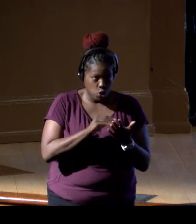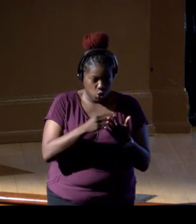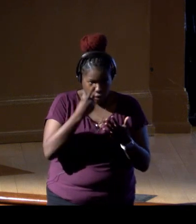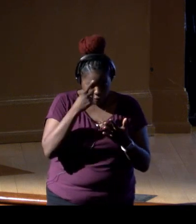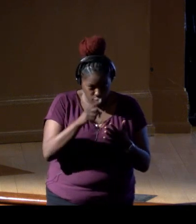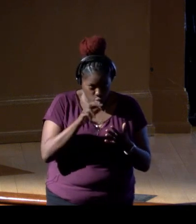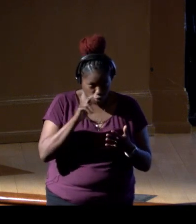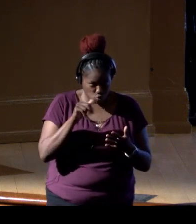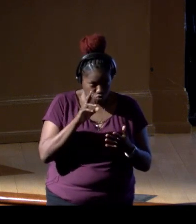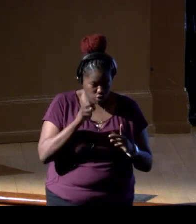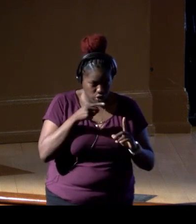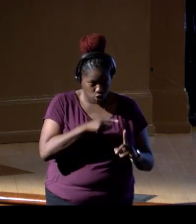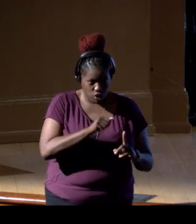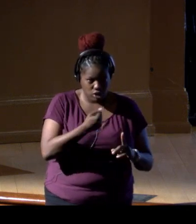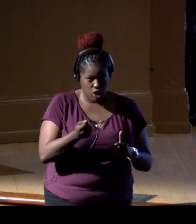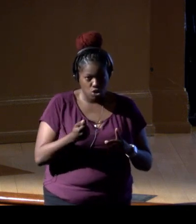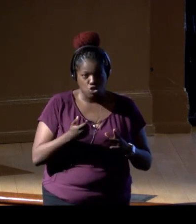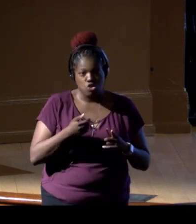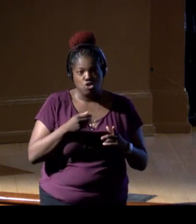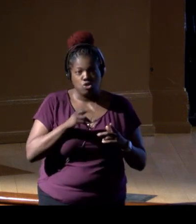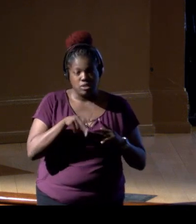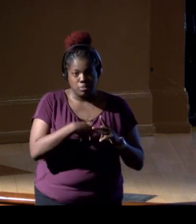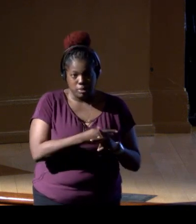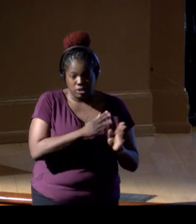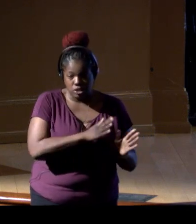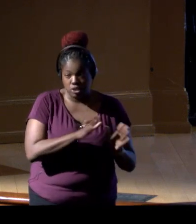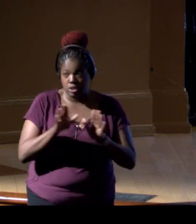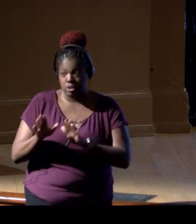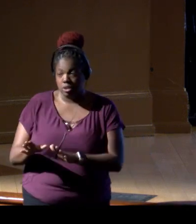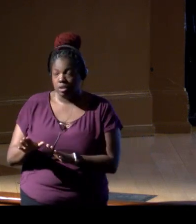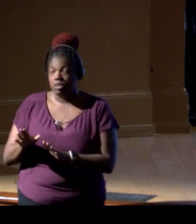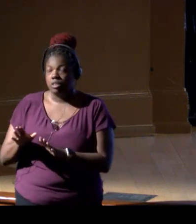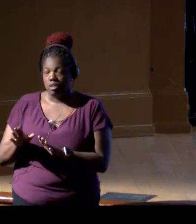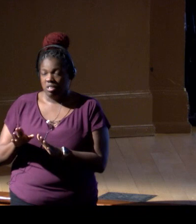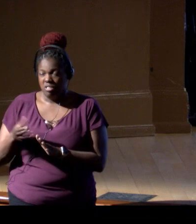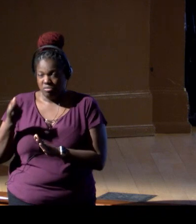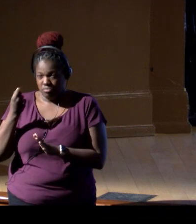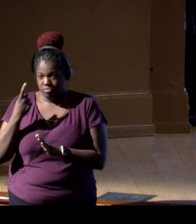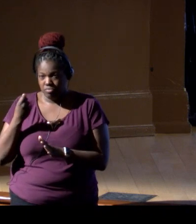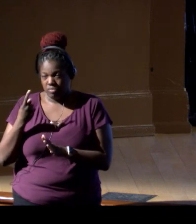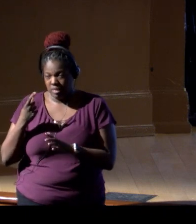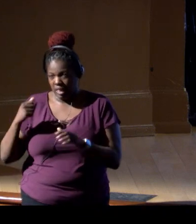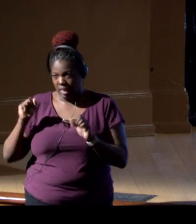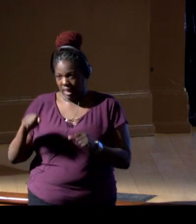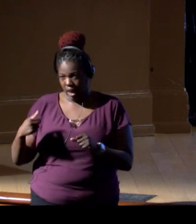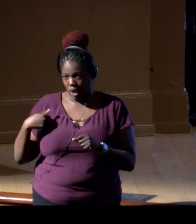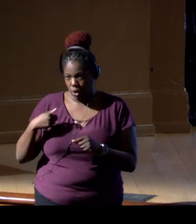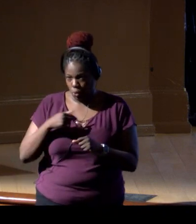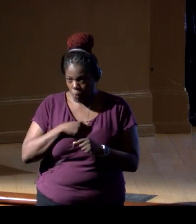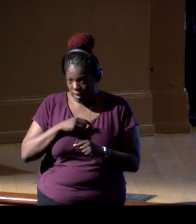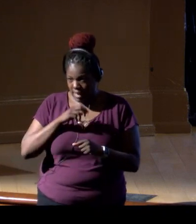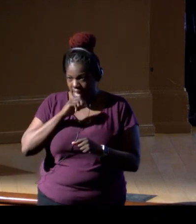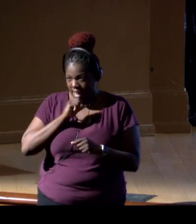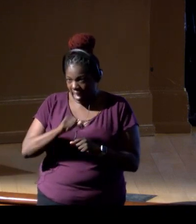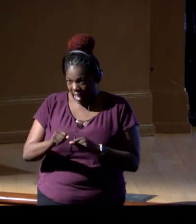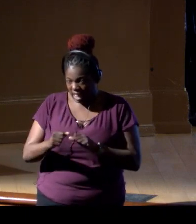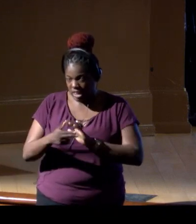as well as fish and other species. But also getting to the point of understanding can we ID age classes, population structure,